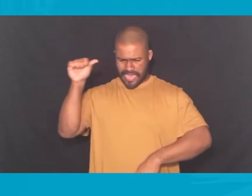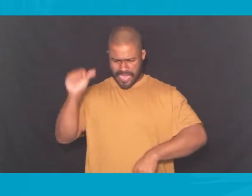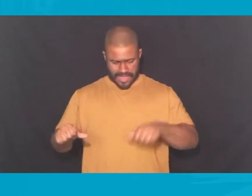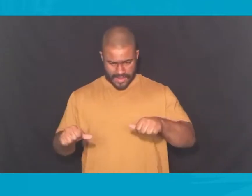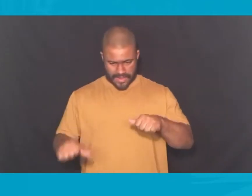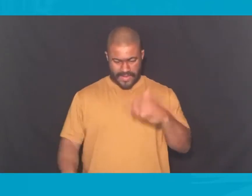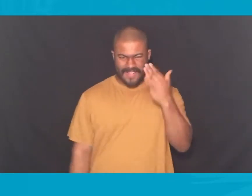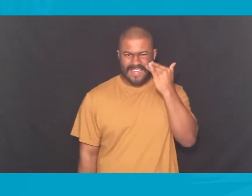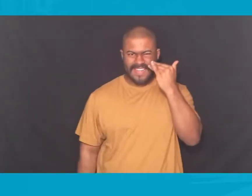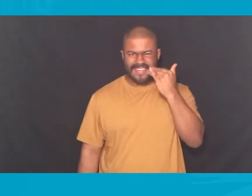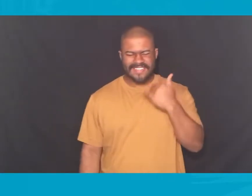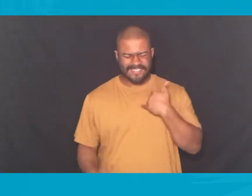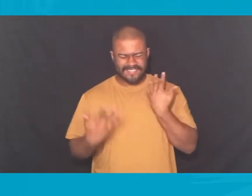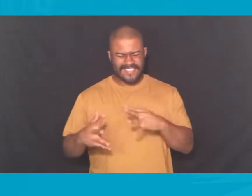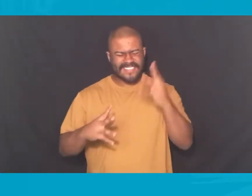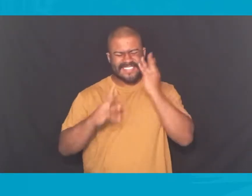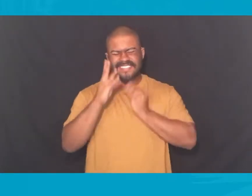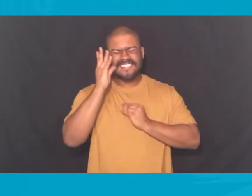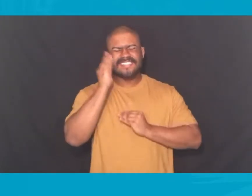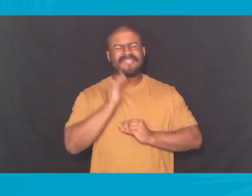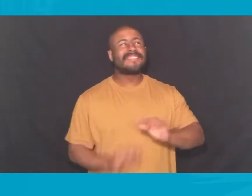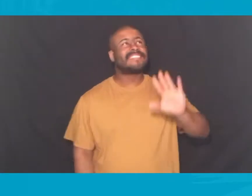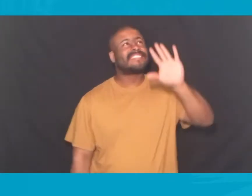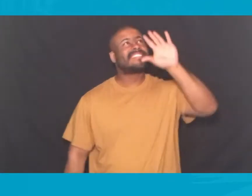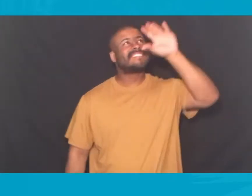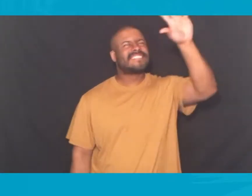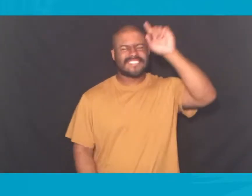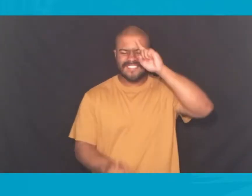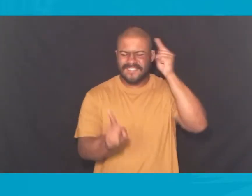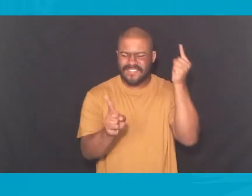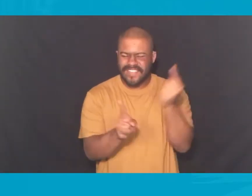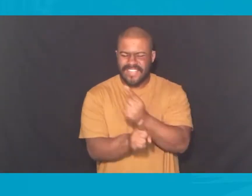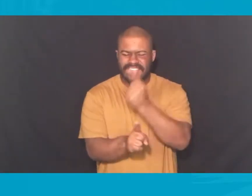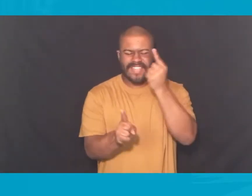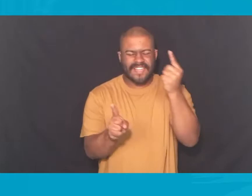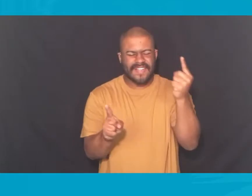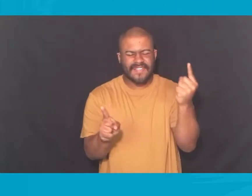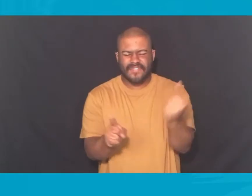There is no doubt, 'cause I have seen